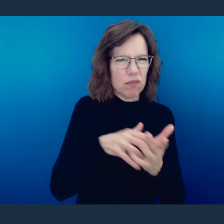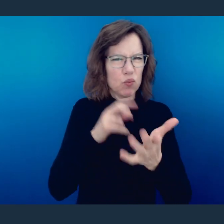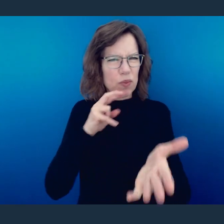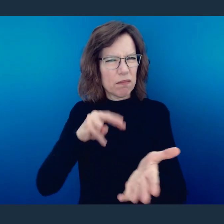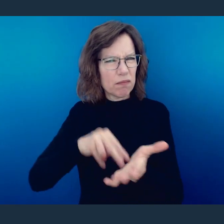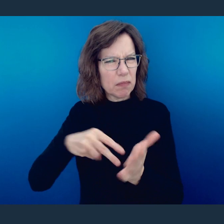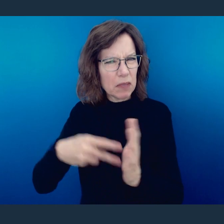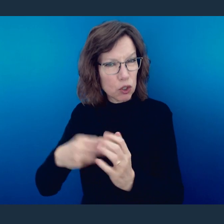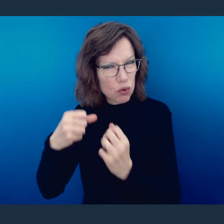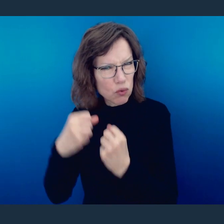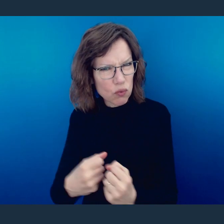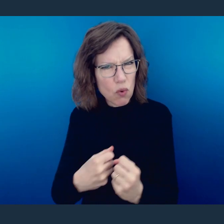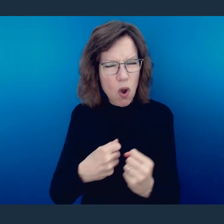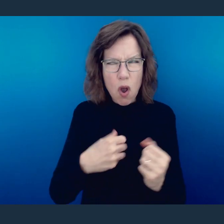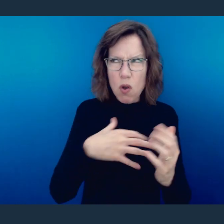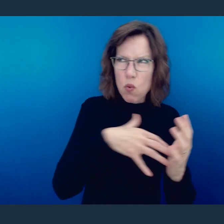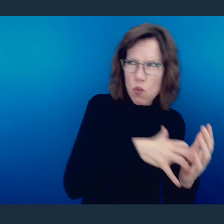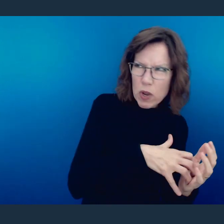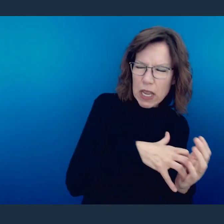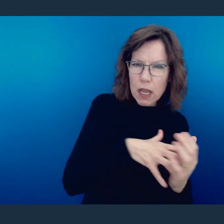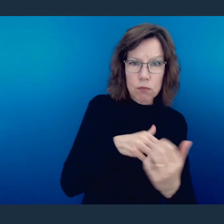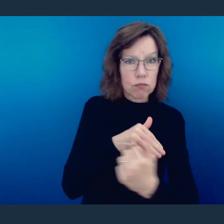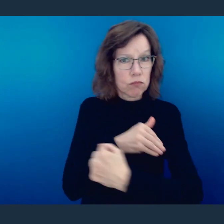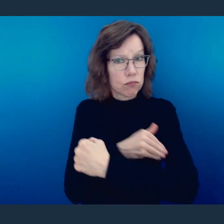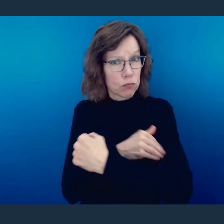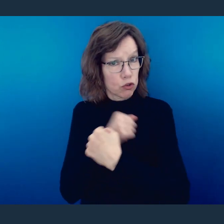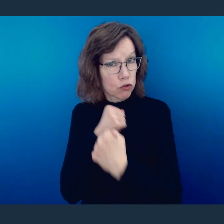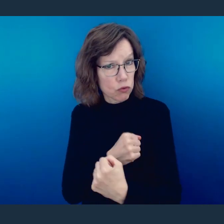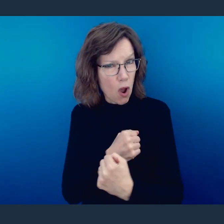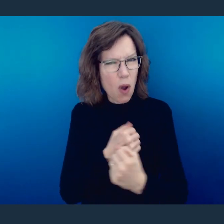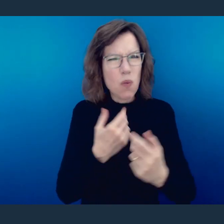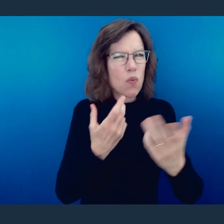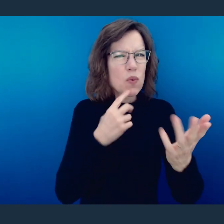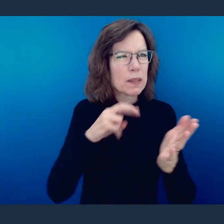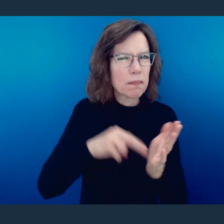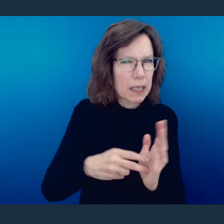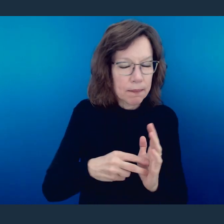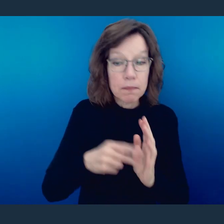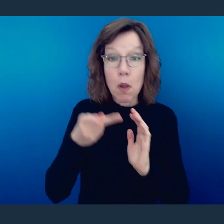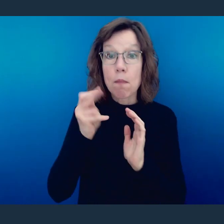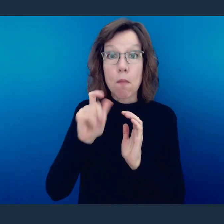that we understand what he means by strong and weak. You see, when Paul is referring